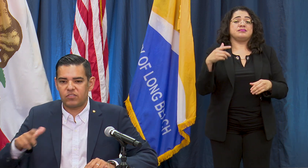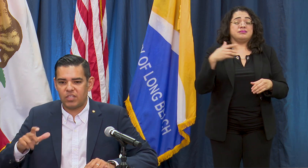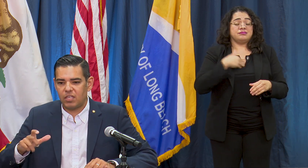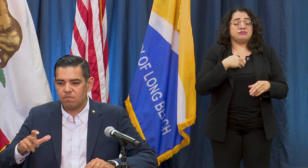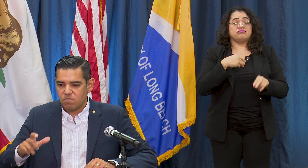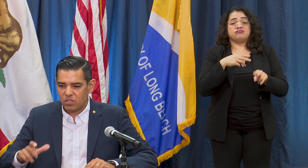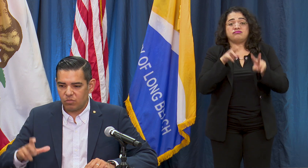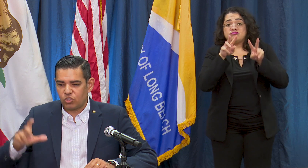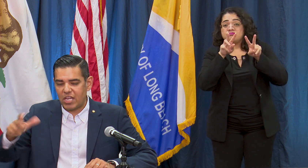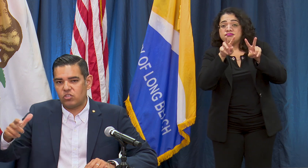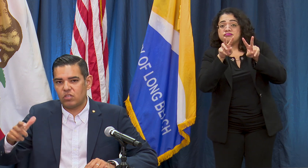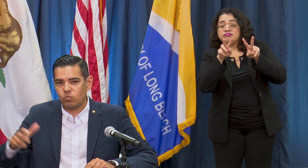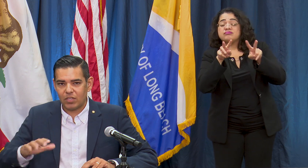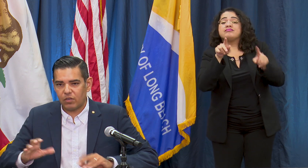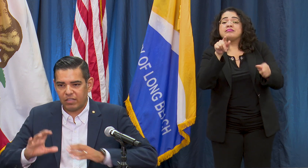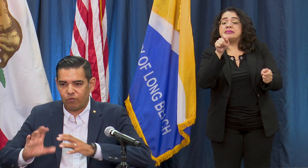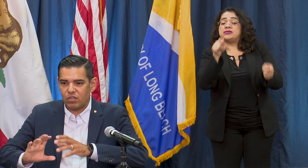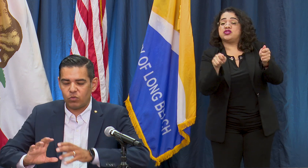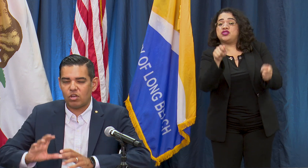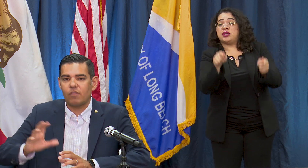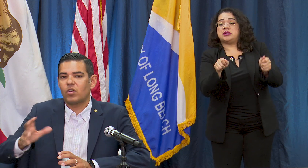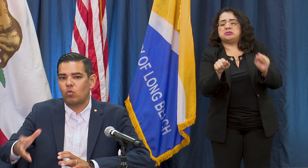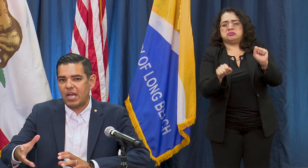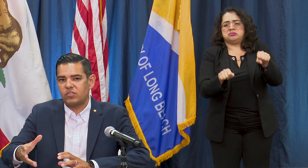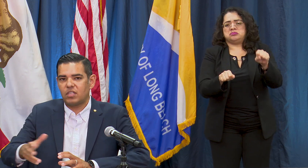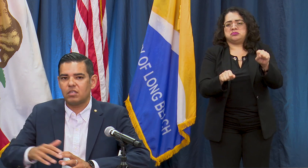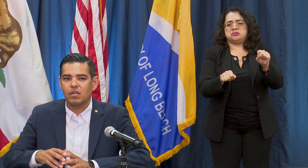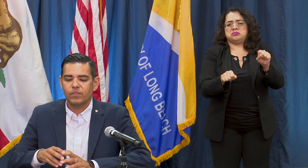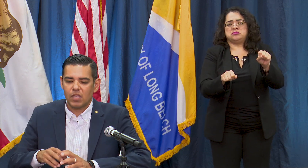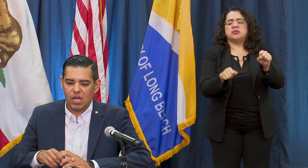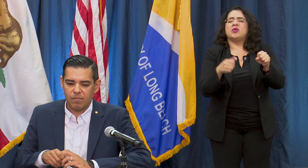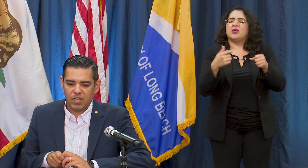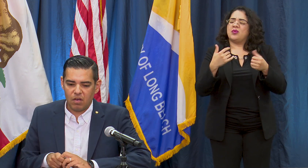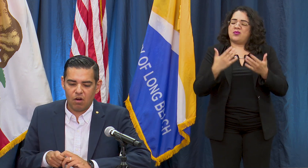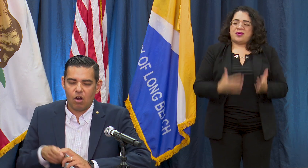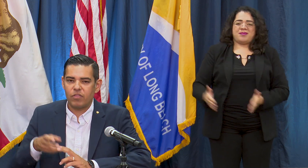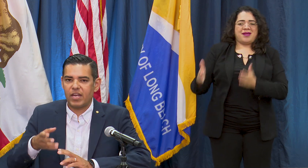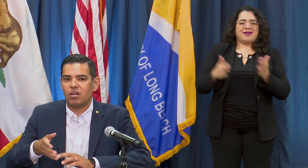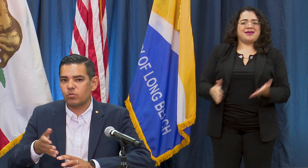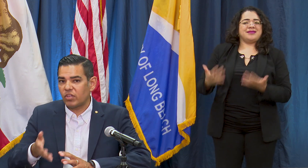see some changes as far as what's on the horizon on the areas where the